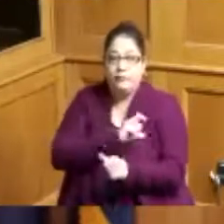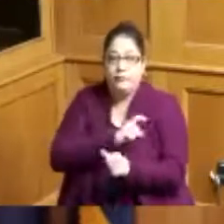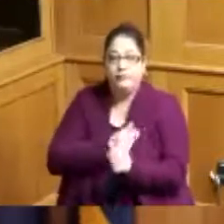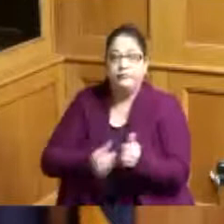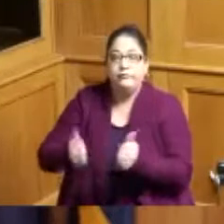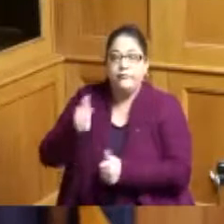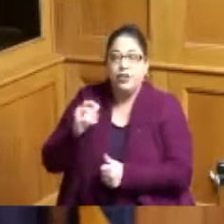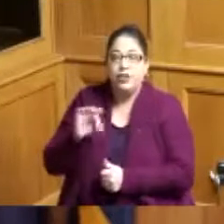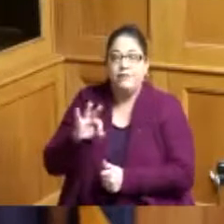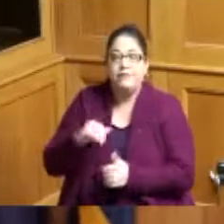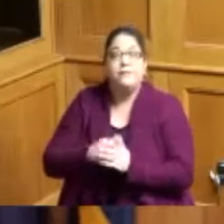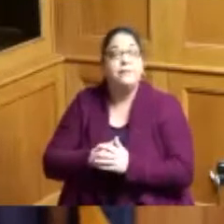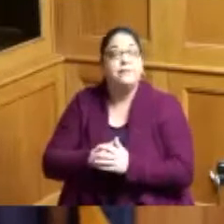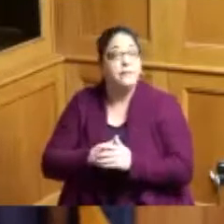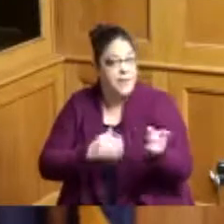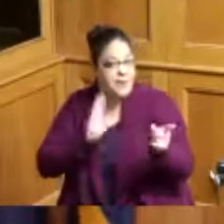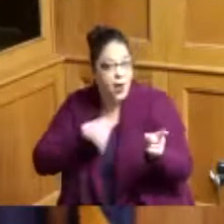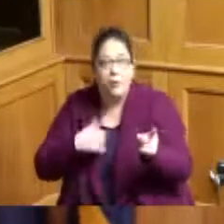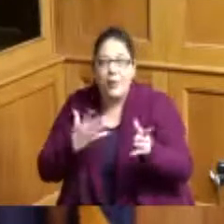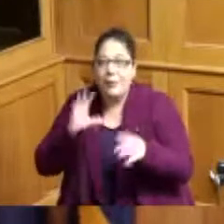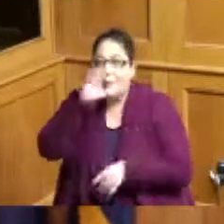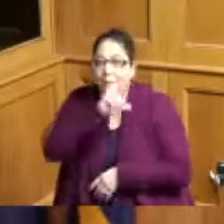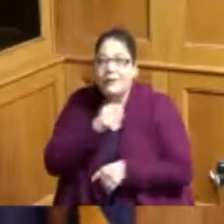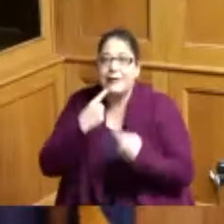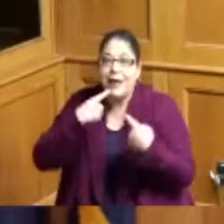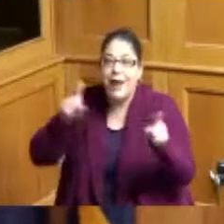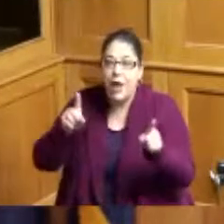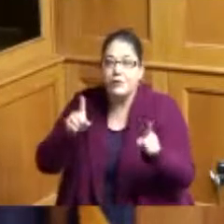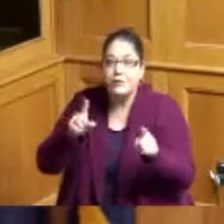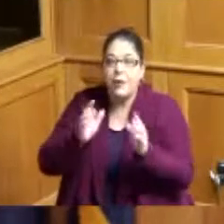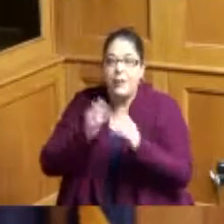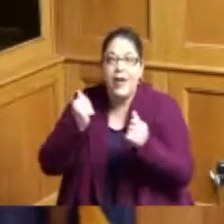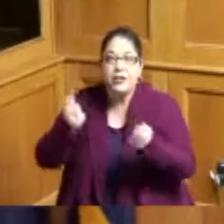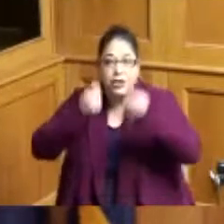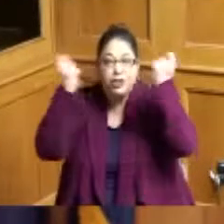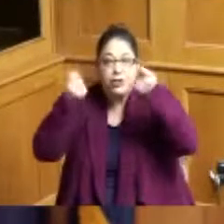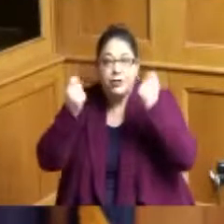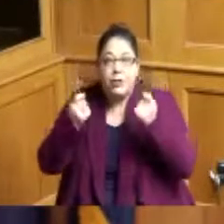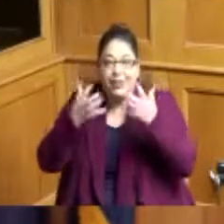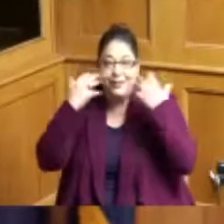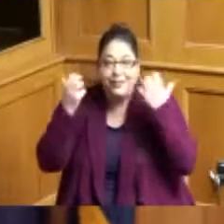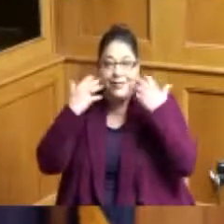some people might have missed that announcement but tickets are flying off the shelves right here